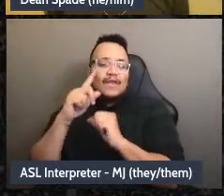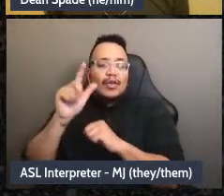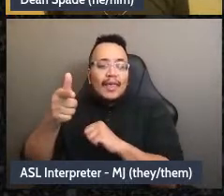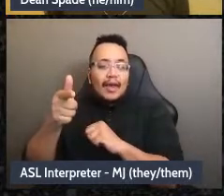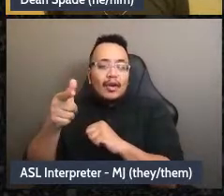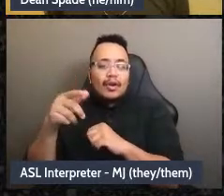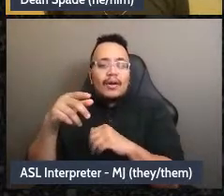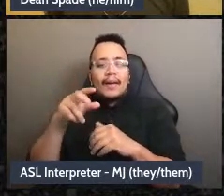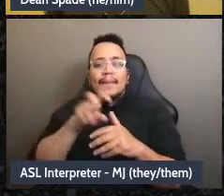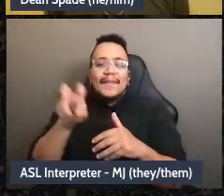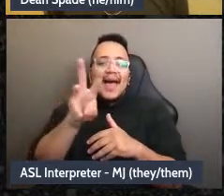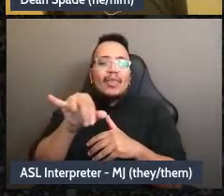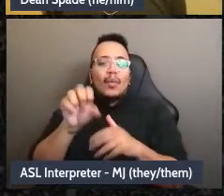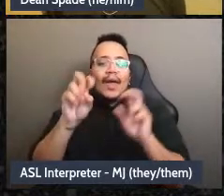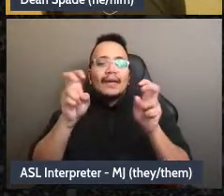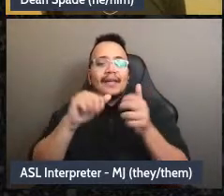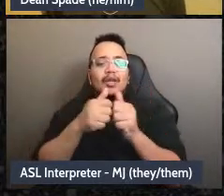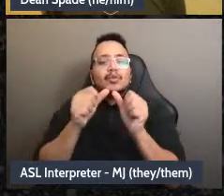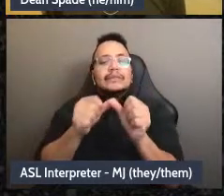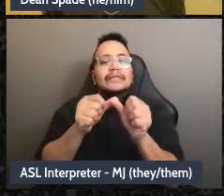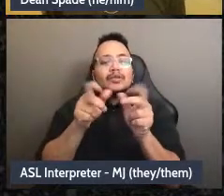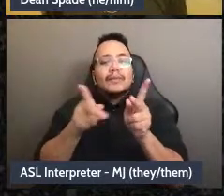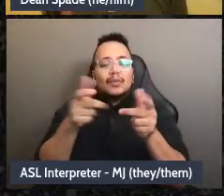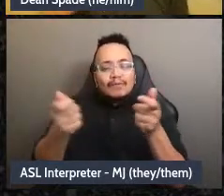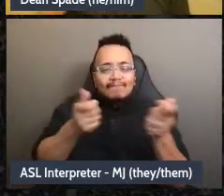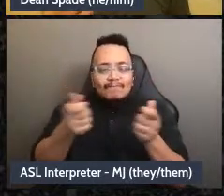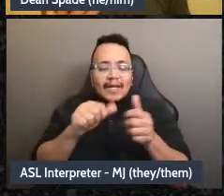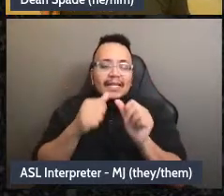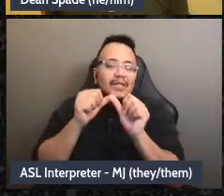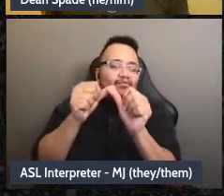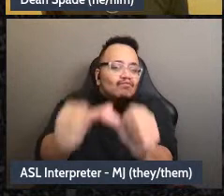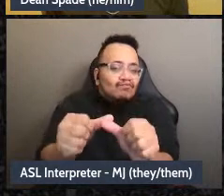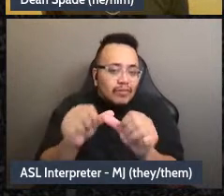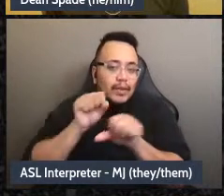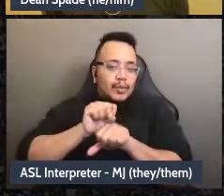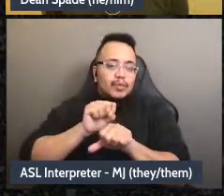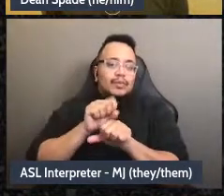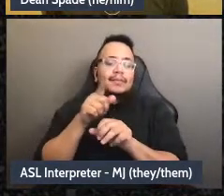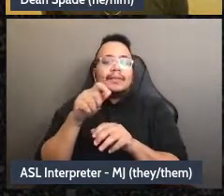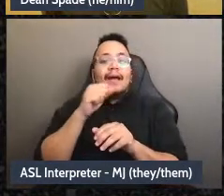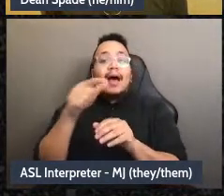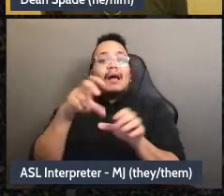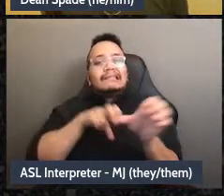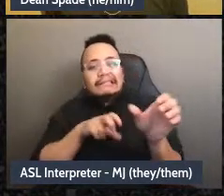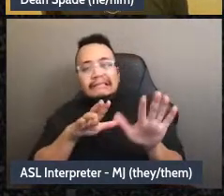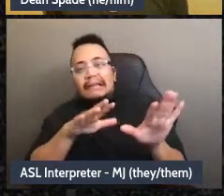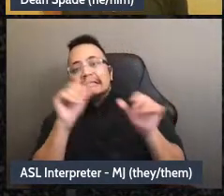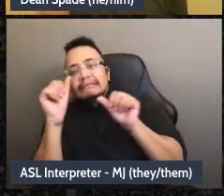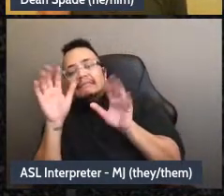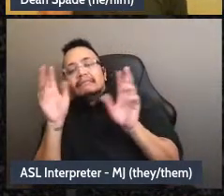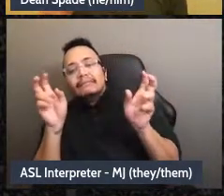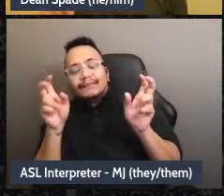and stay in our group, I think this is really vital for mutual aid groups for two reasons;